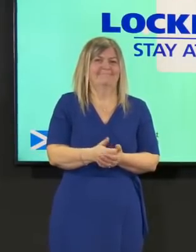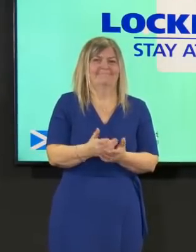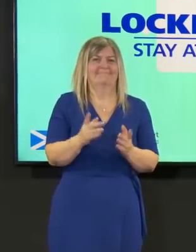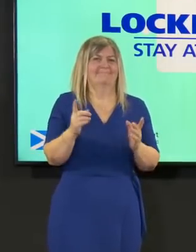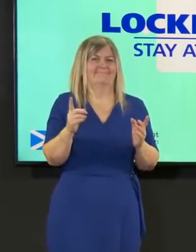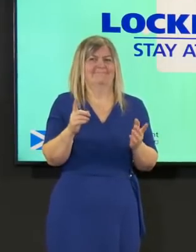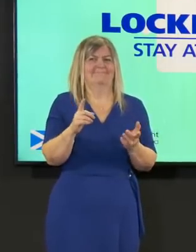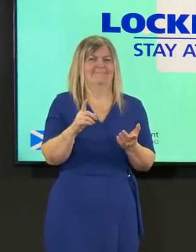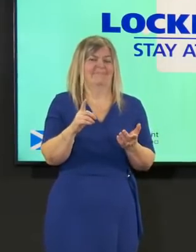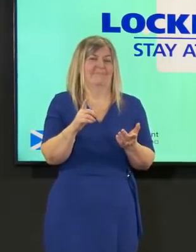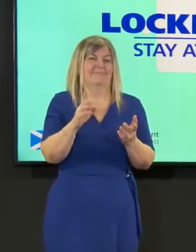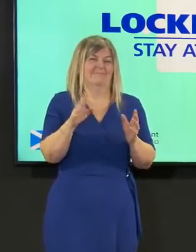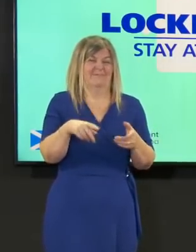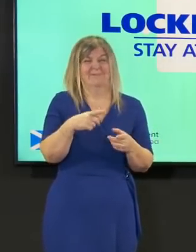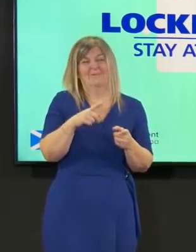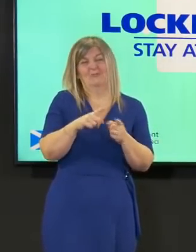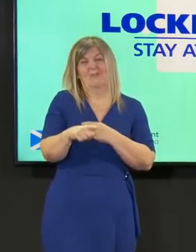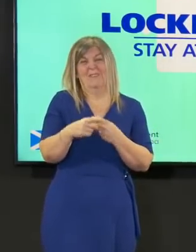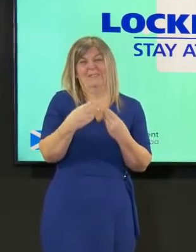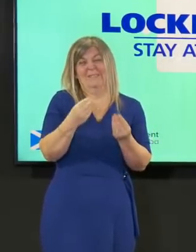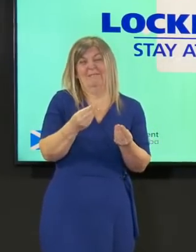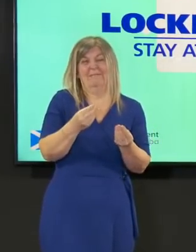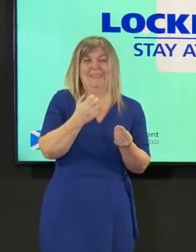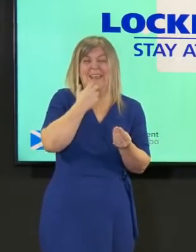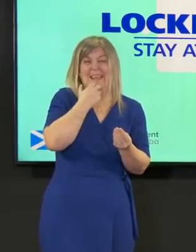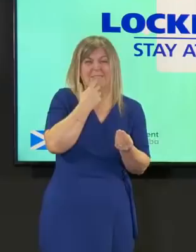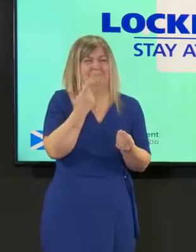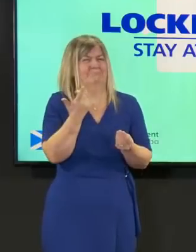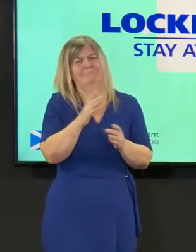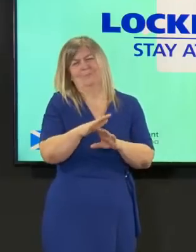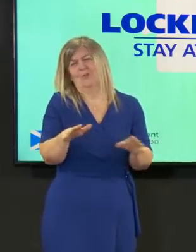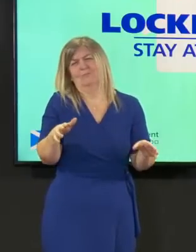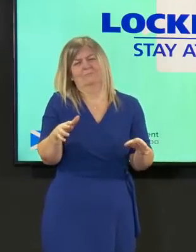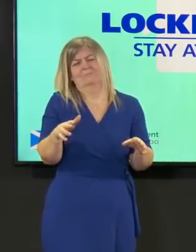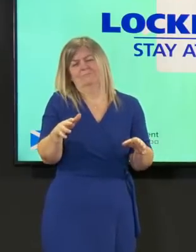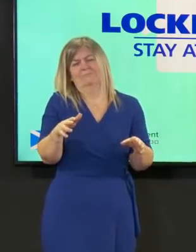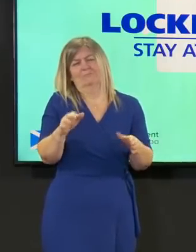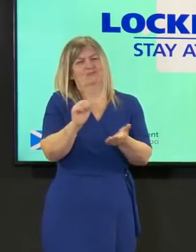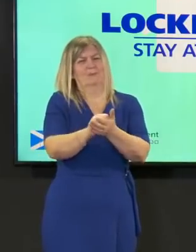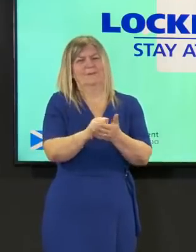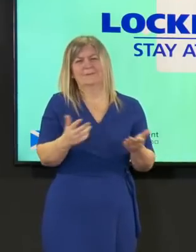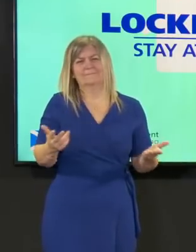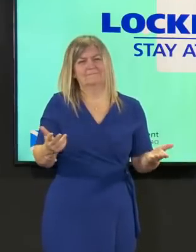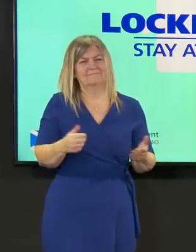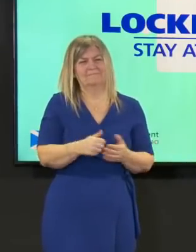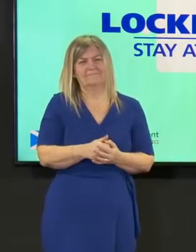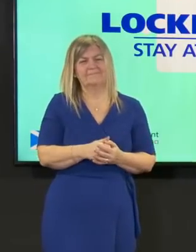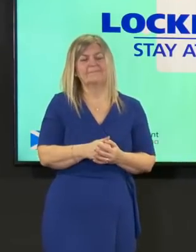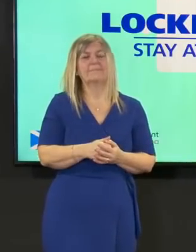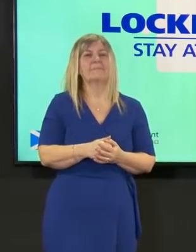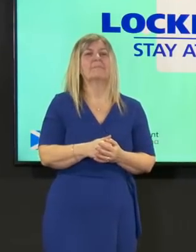to even make an attempt at it what we can do and what we are doing is setting out really clearly